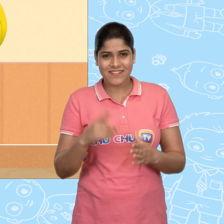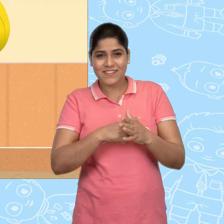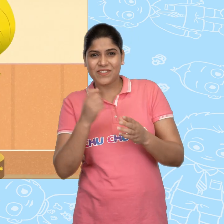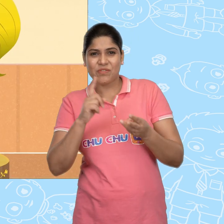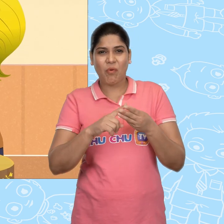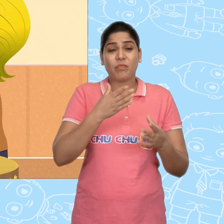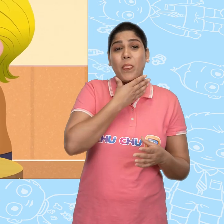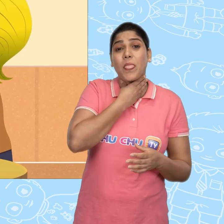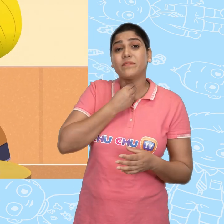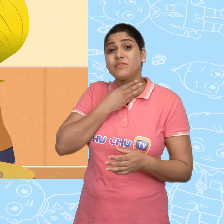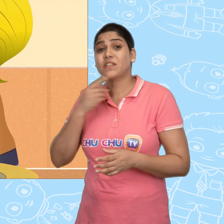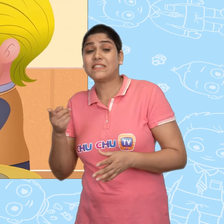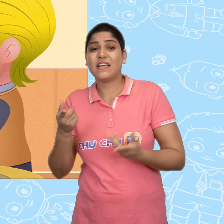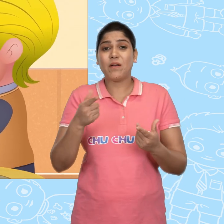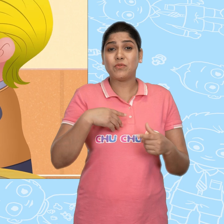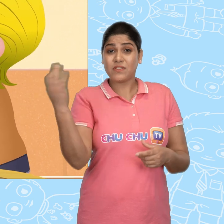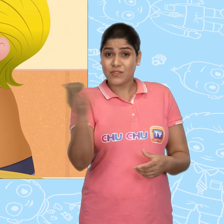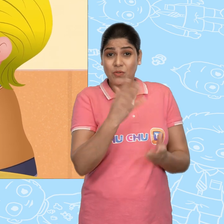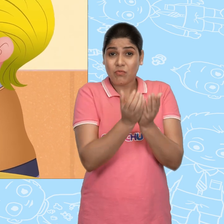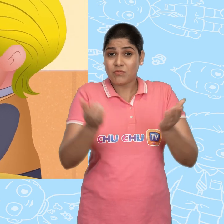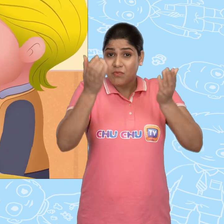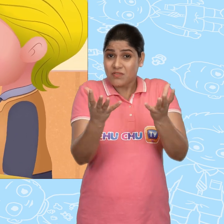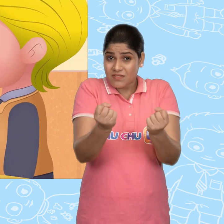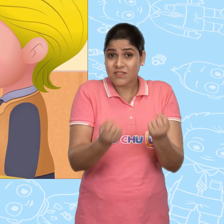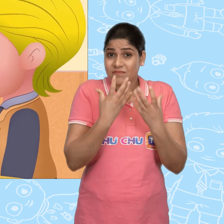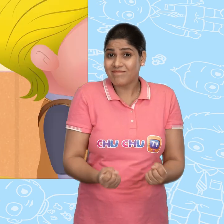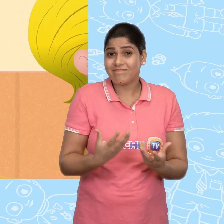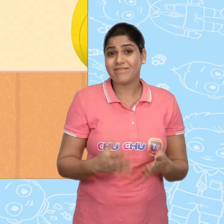Joe was very greedy and he wanted the new bowl.